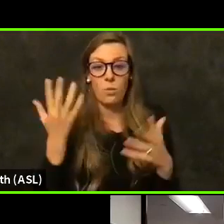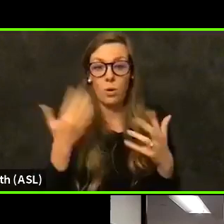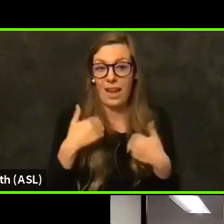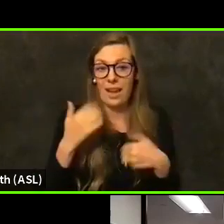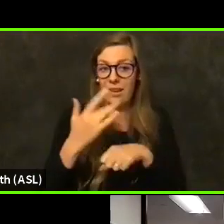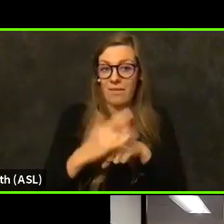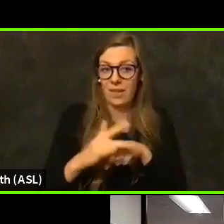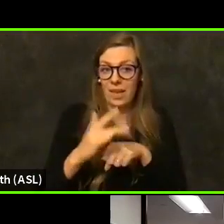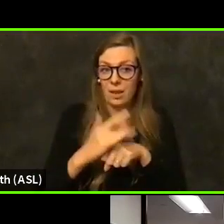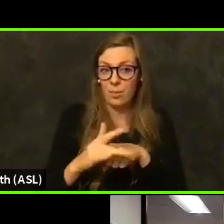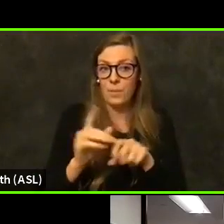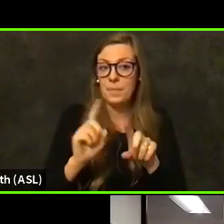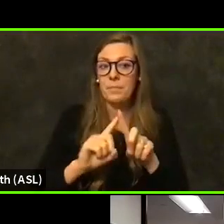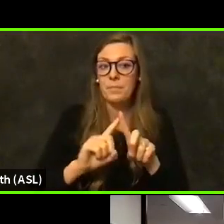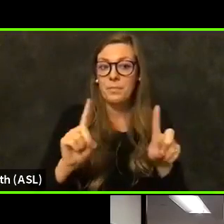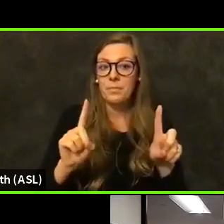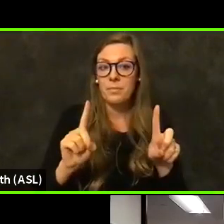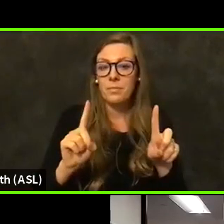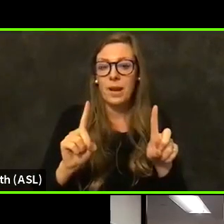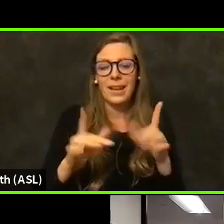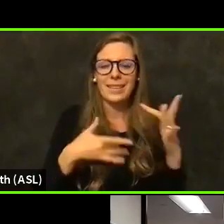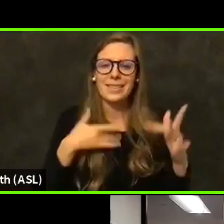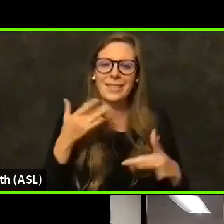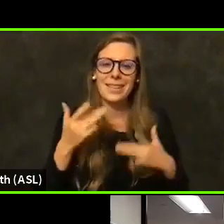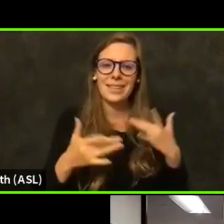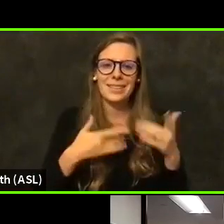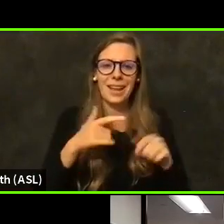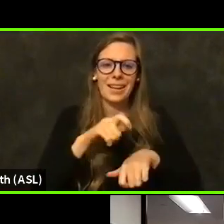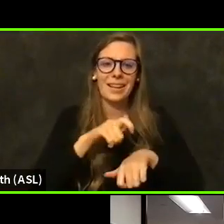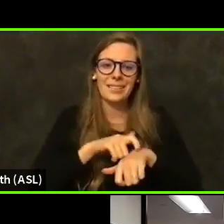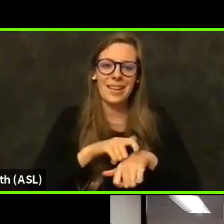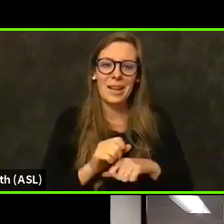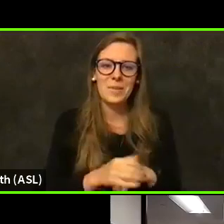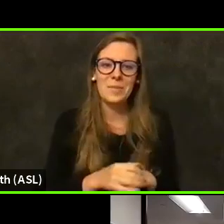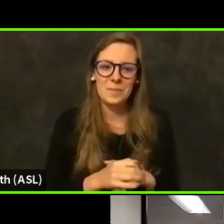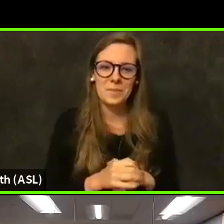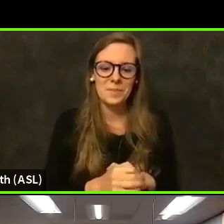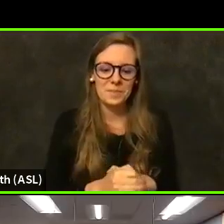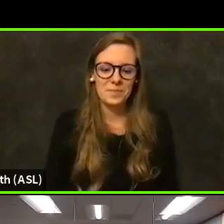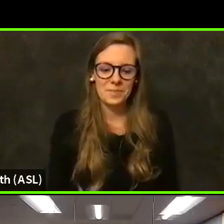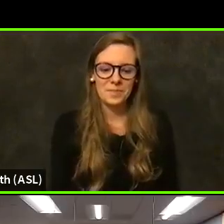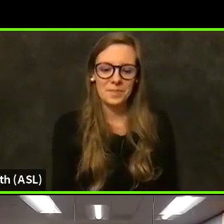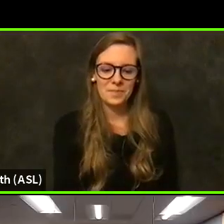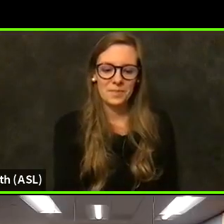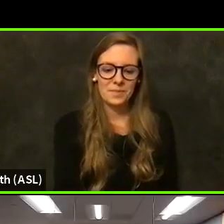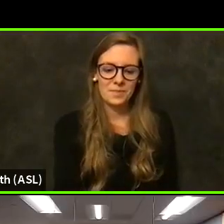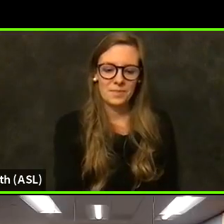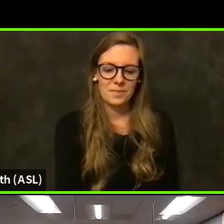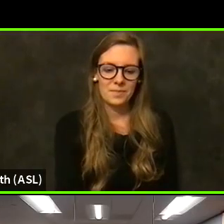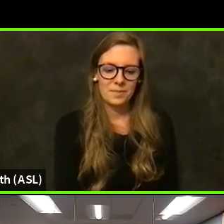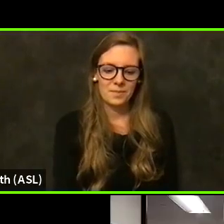But it's an exciting time in this pandemic to be able to provide these services.